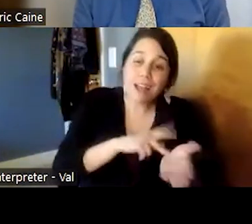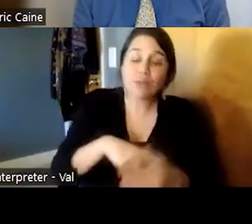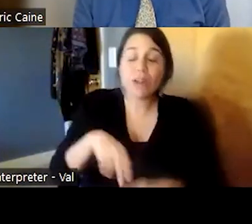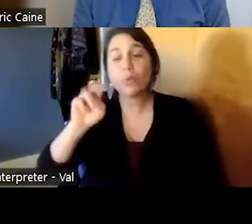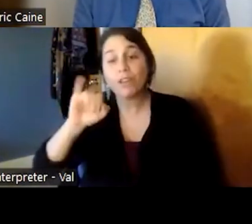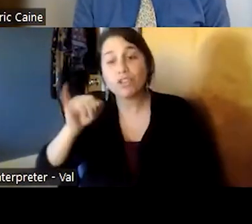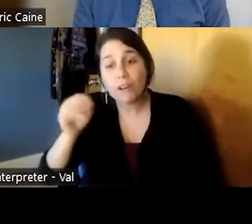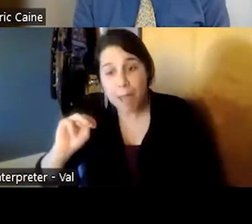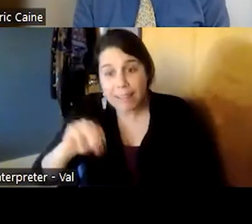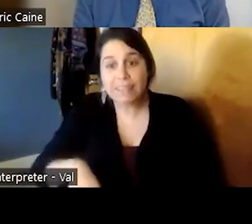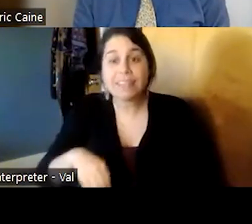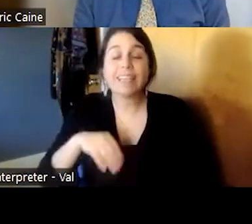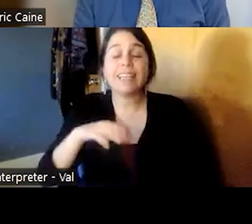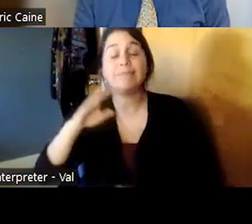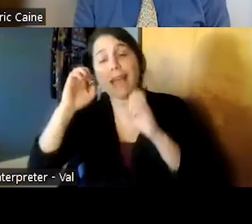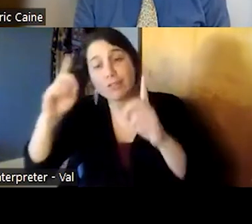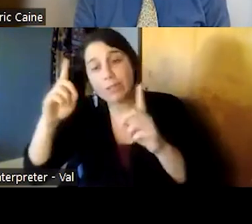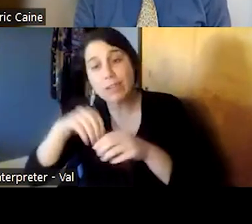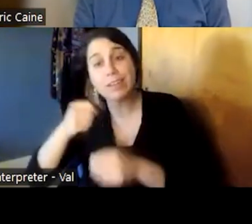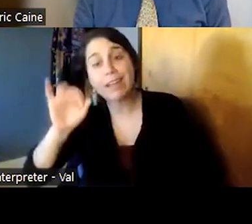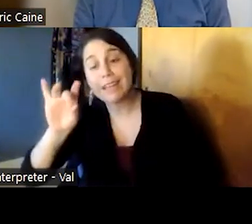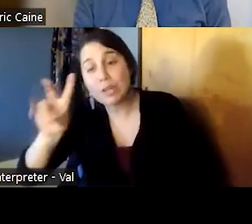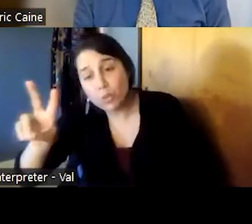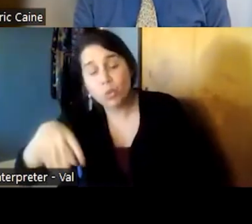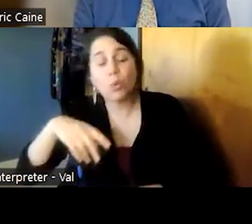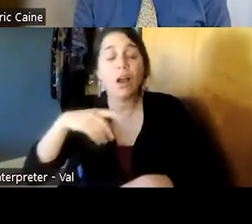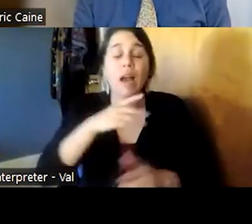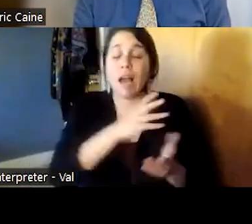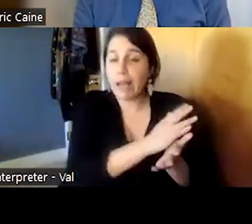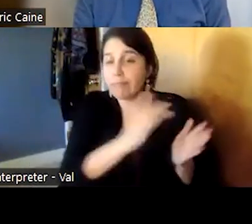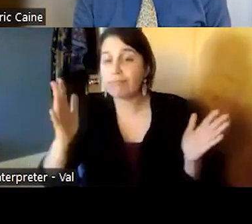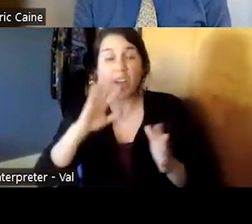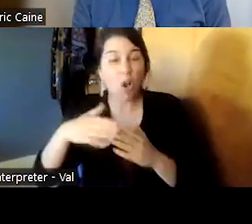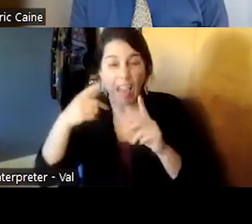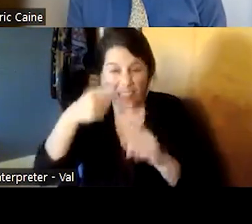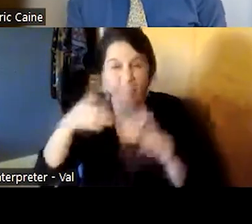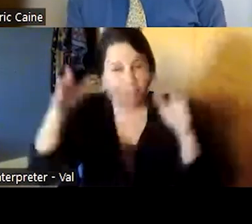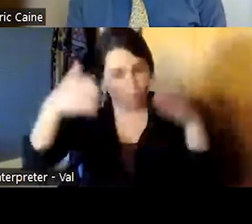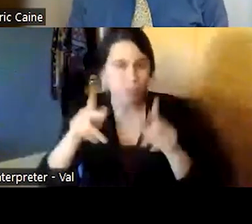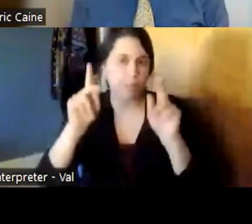he was talking about education in 1982 to focus on the person but the work we're going to hear today